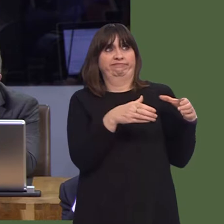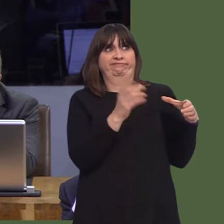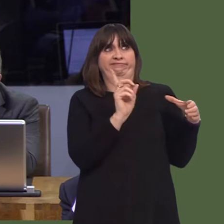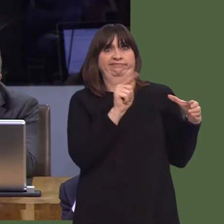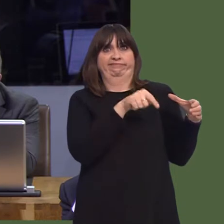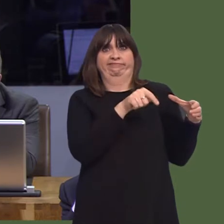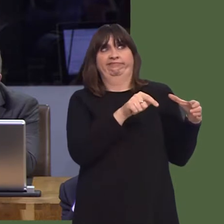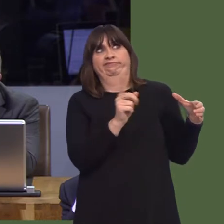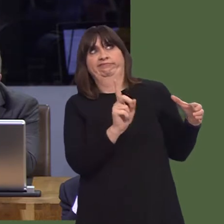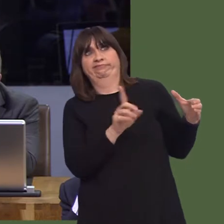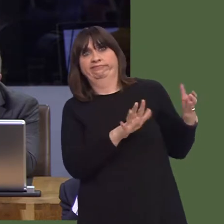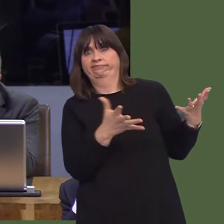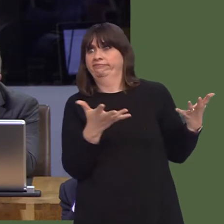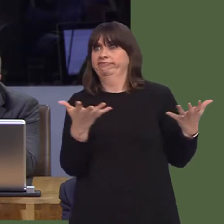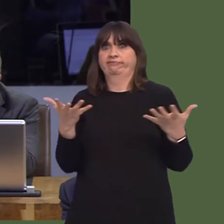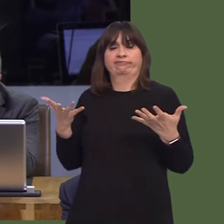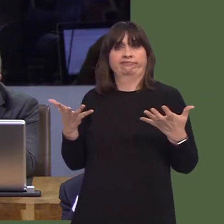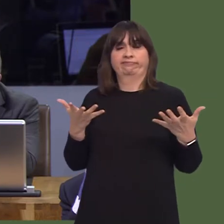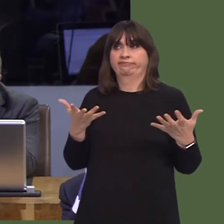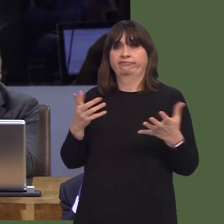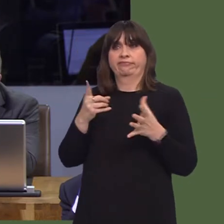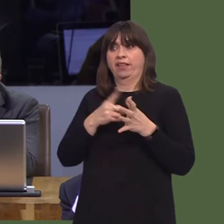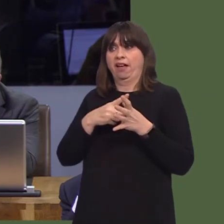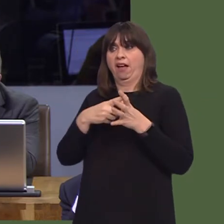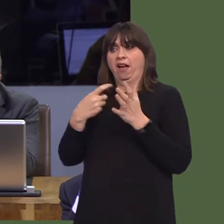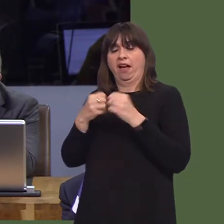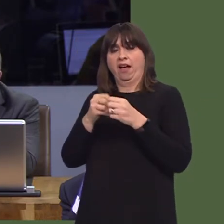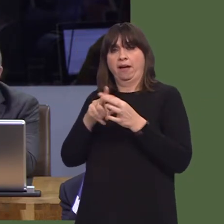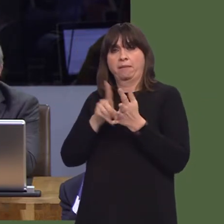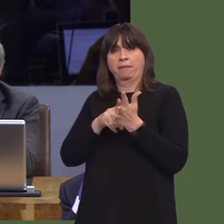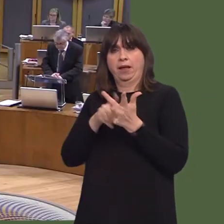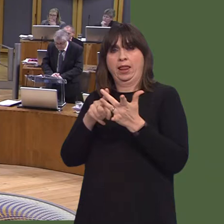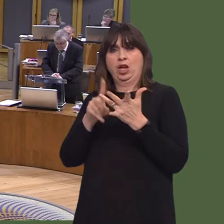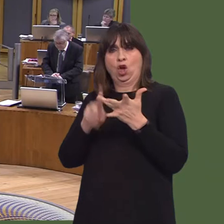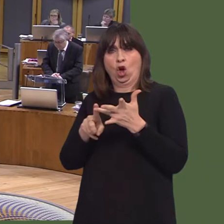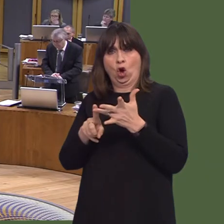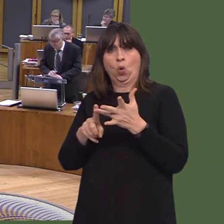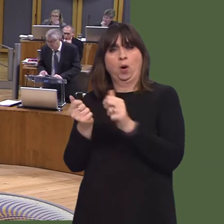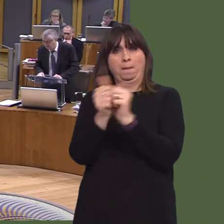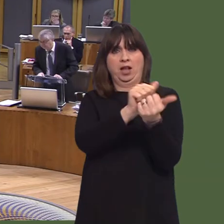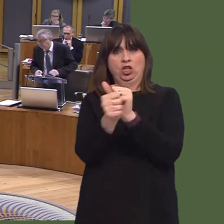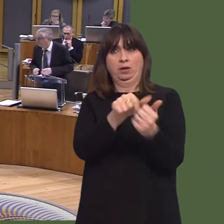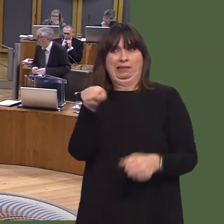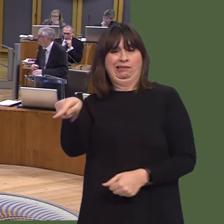First Minister, a serious allegation is being made that, at times of high demand, ambulance service prioritisation is putting people at risk.